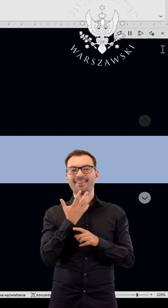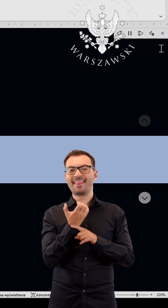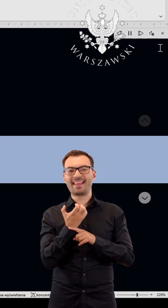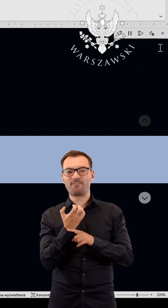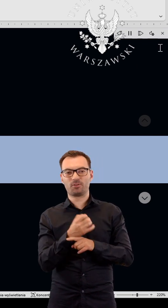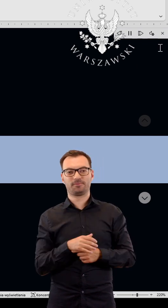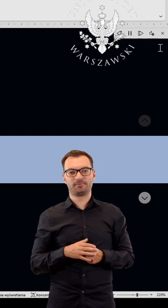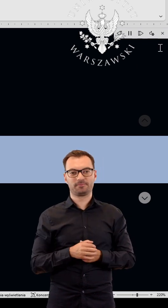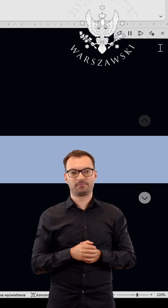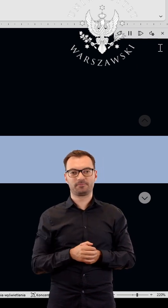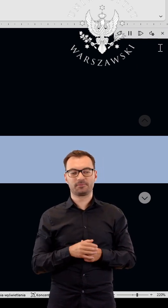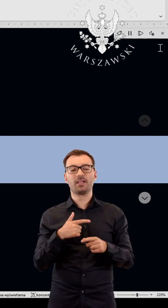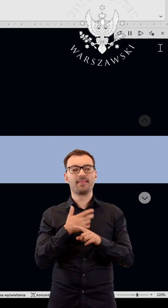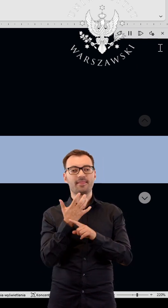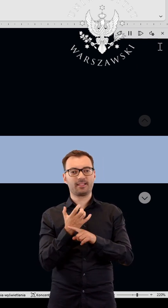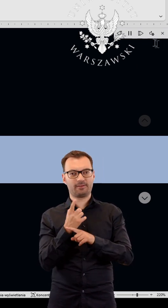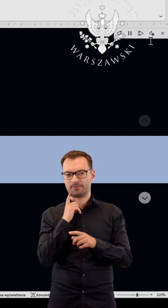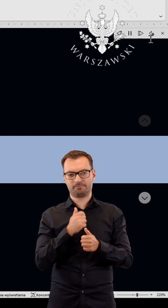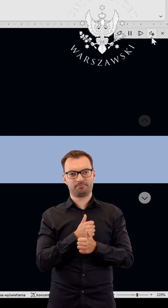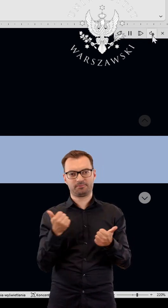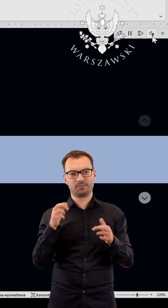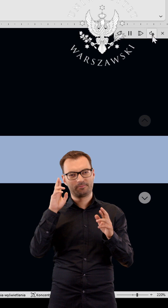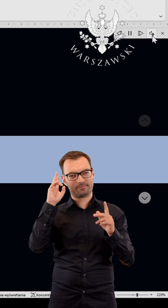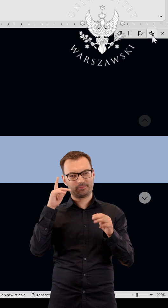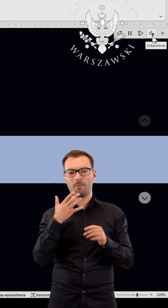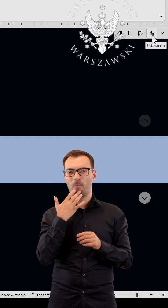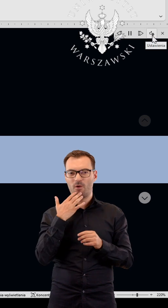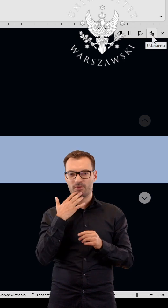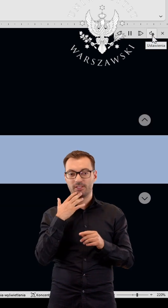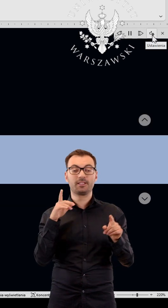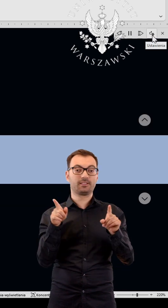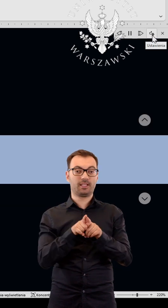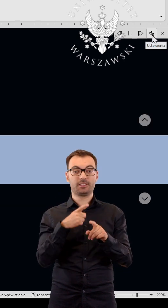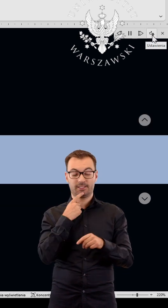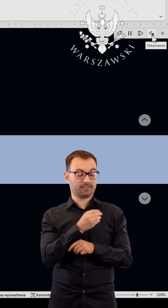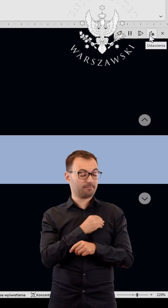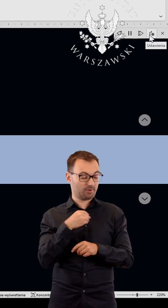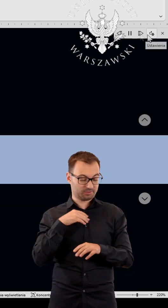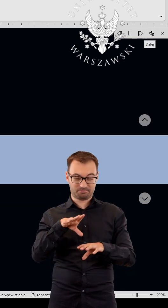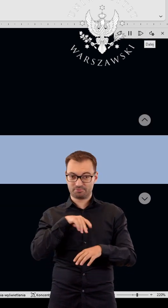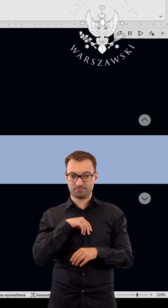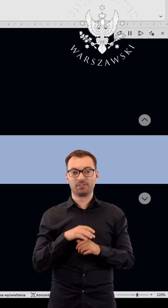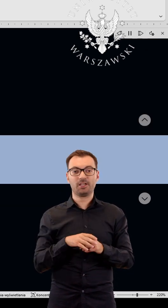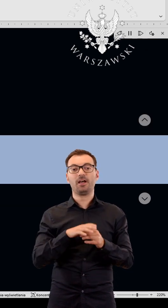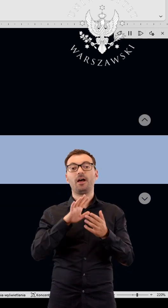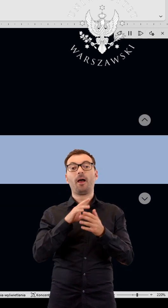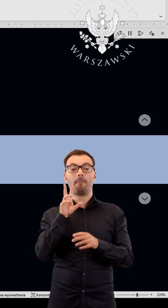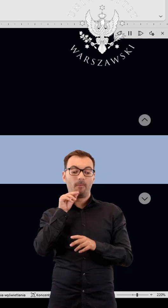for entering content. The Dictation function recognises speech very well, also in Polish, and converts it into text,